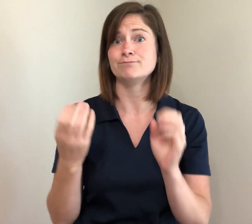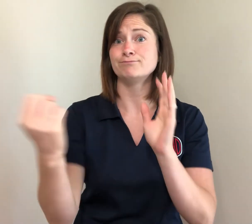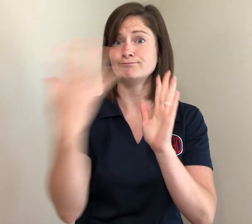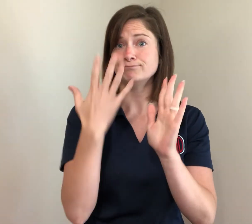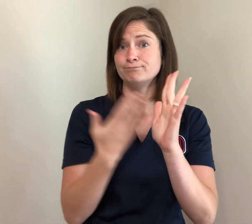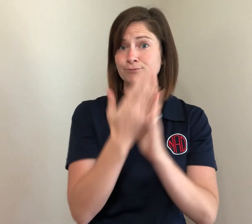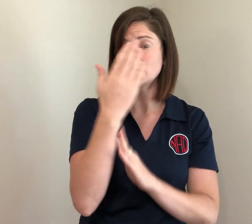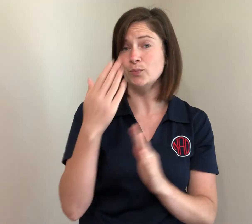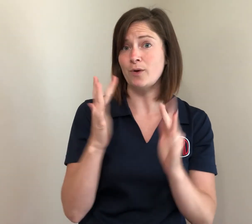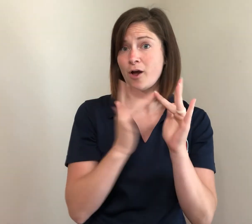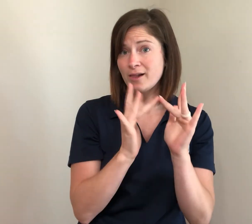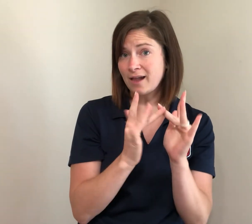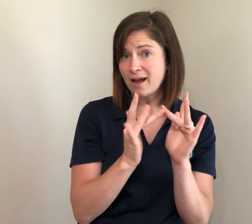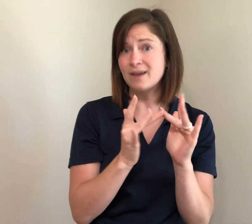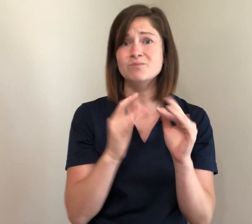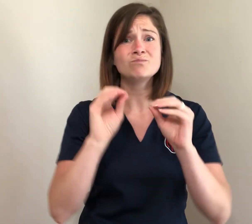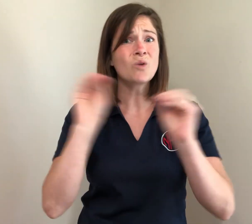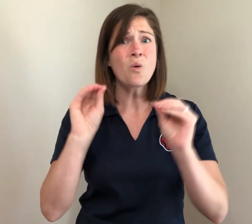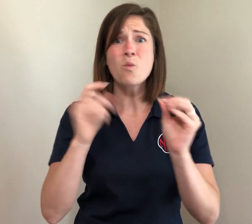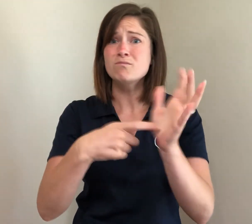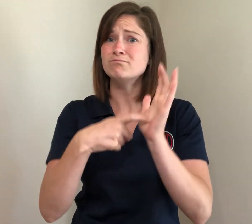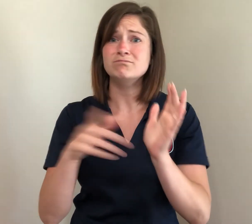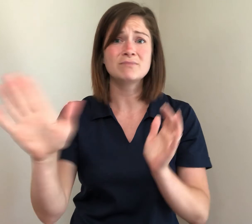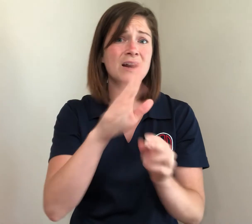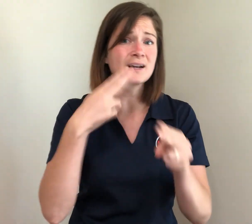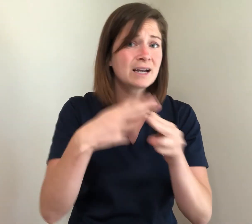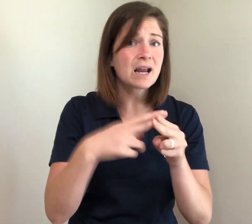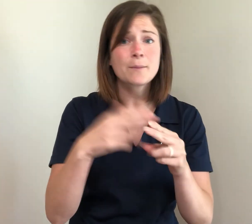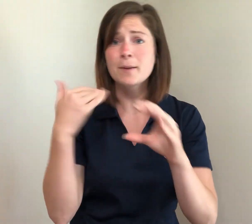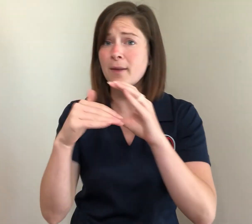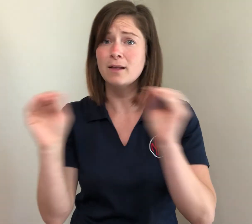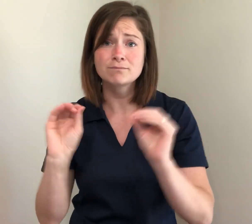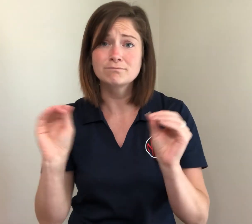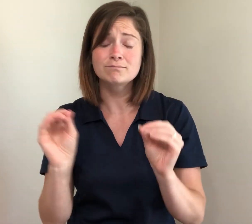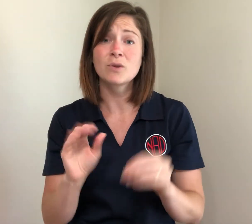any of the youth programs without asking for your name or email.